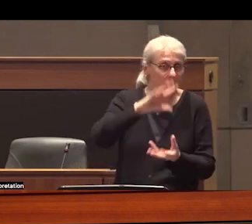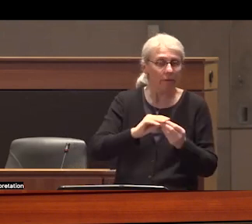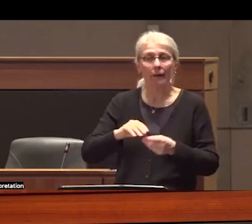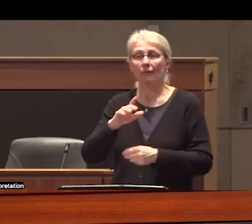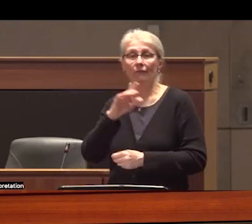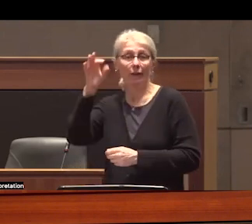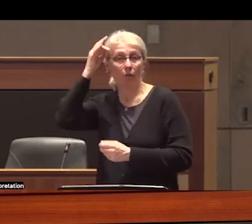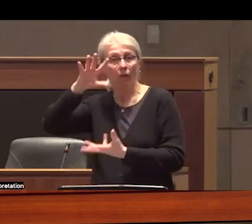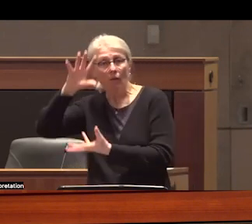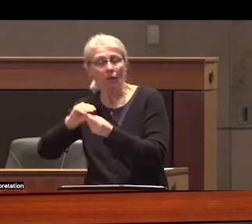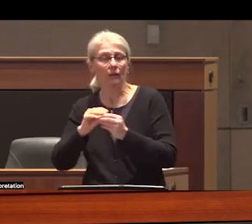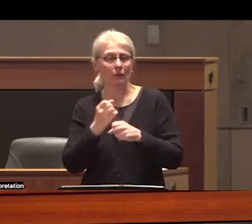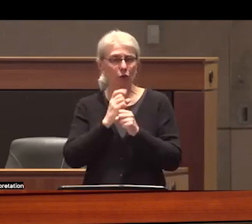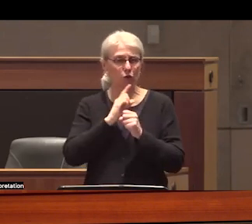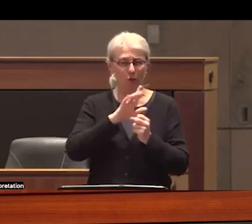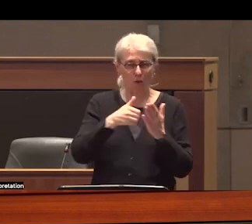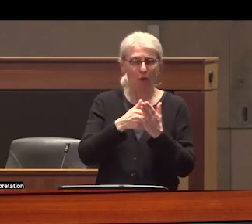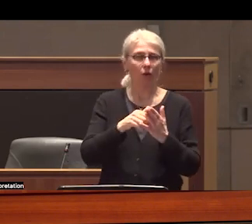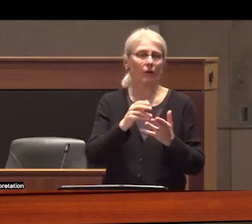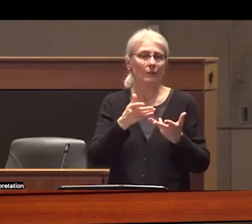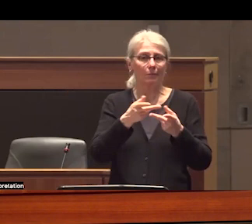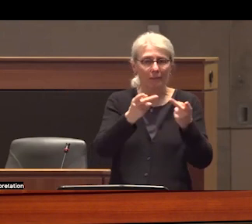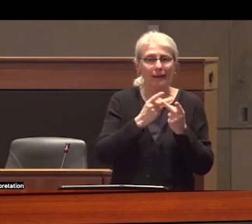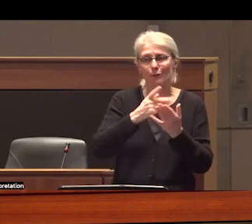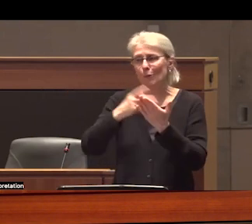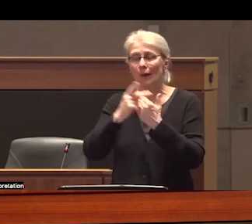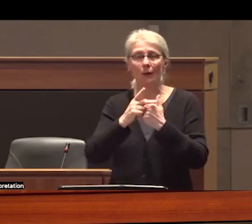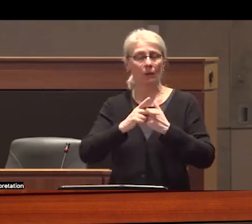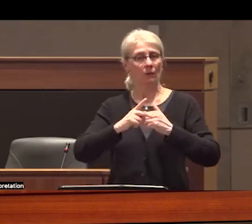substance use treatment services and Facilities that should clearly detail the outof pocket